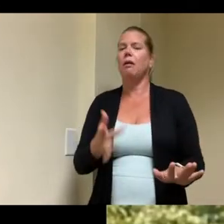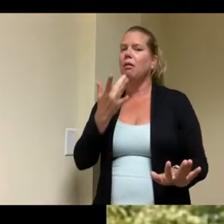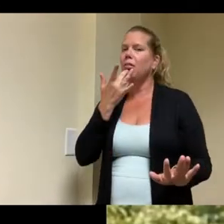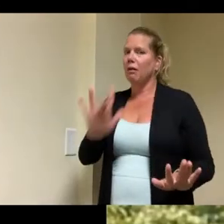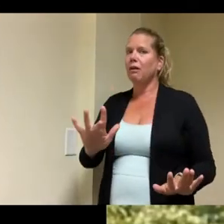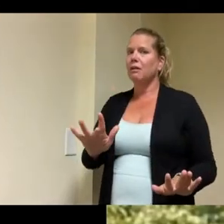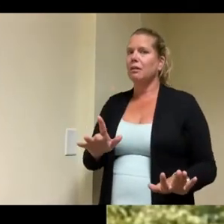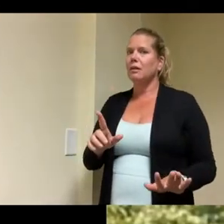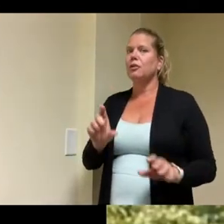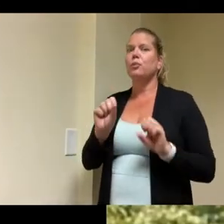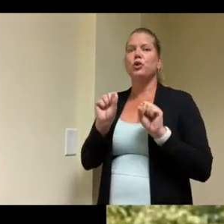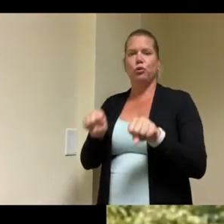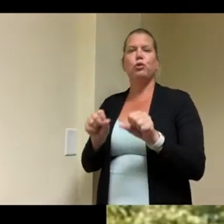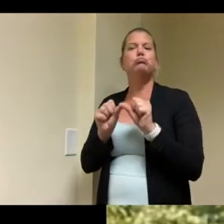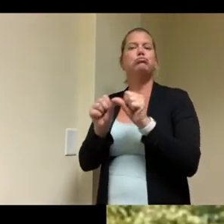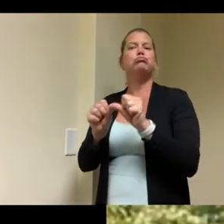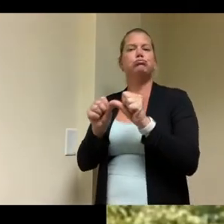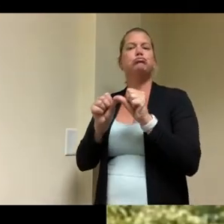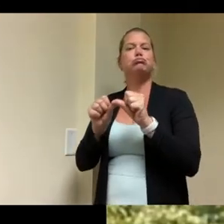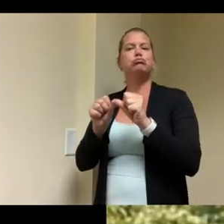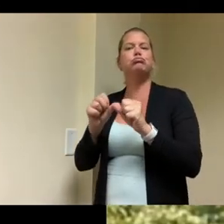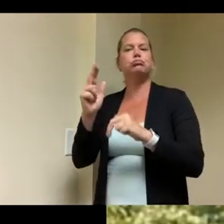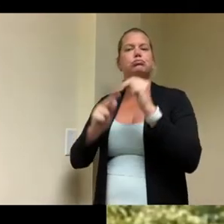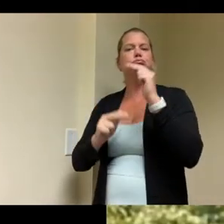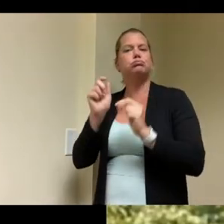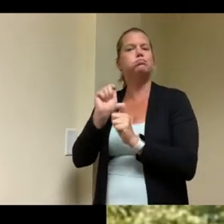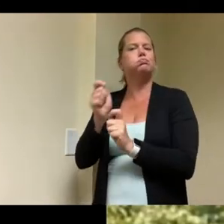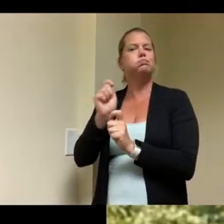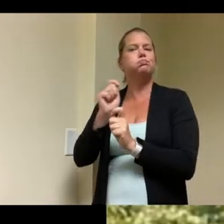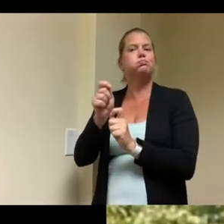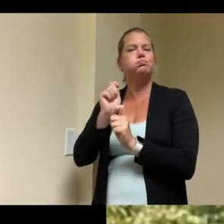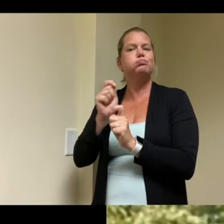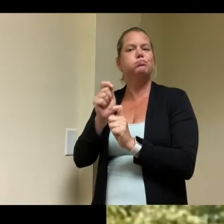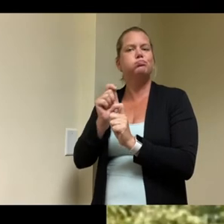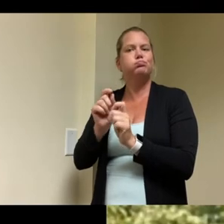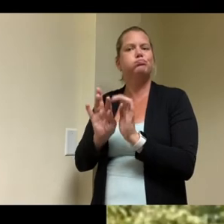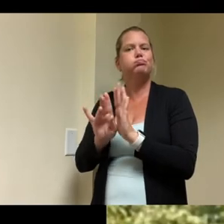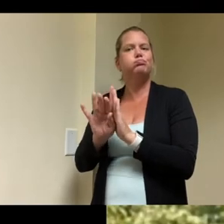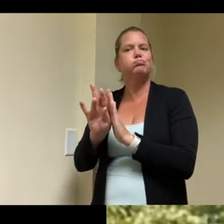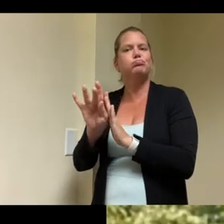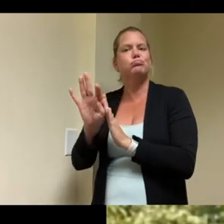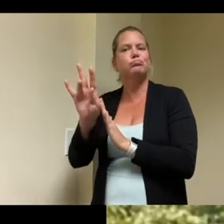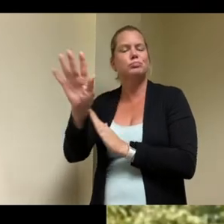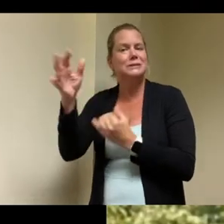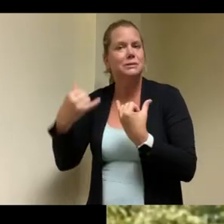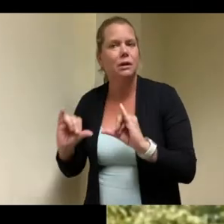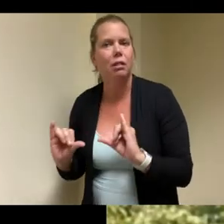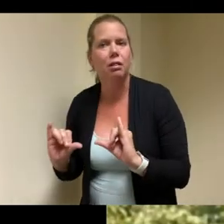the most part um and uh worked through this time